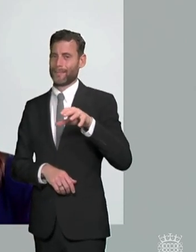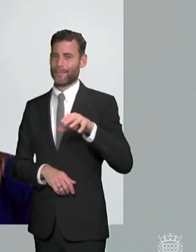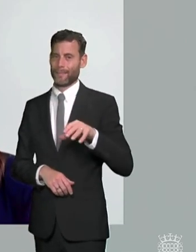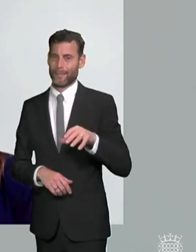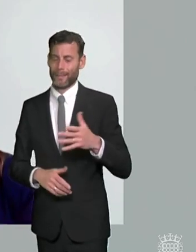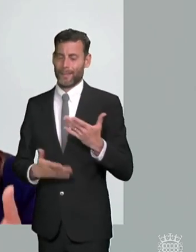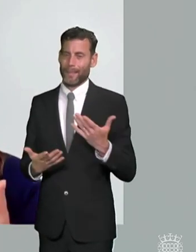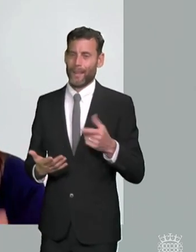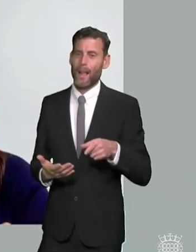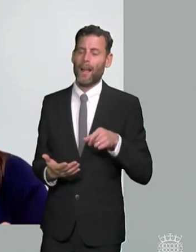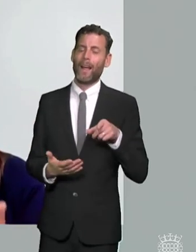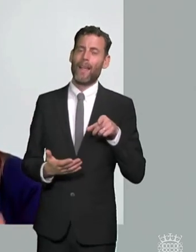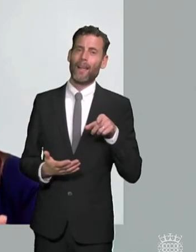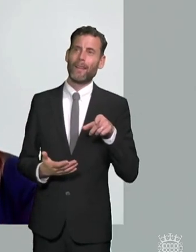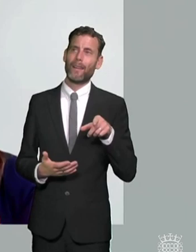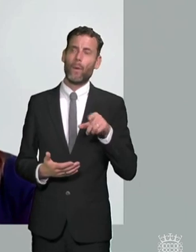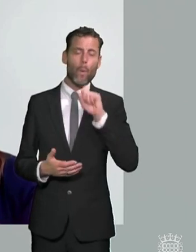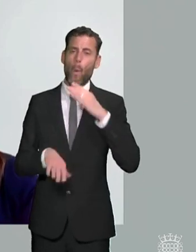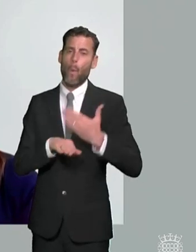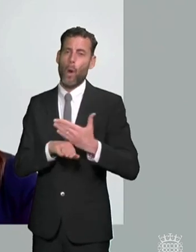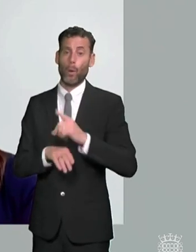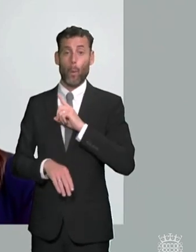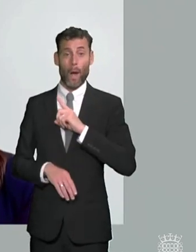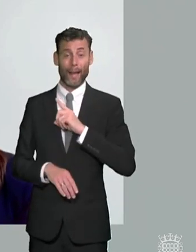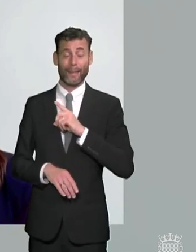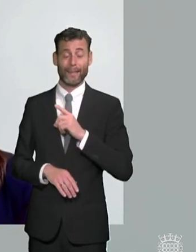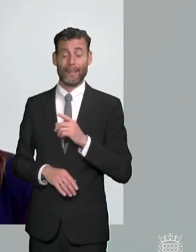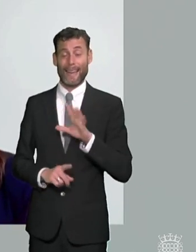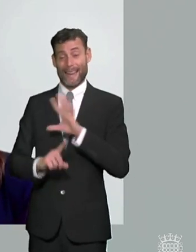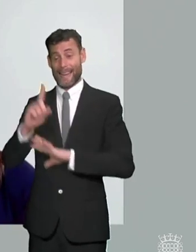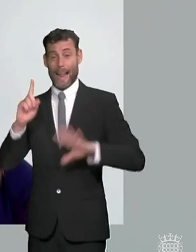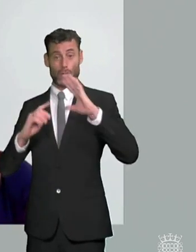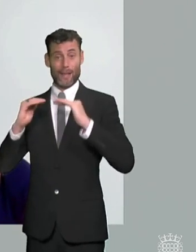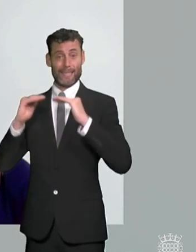thresholds and they're going to change processes for support and i think few people realize that so